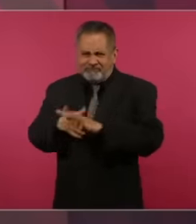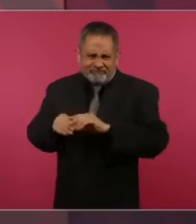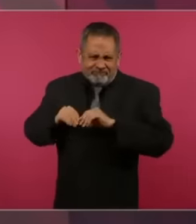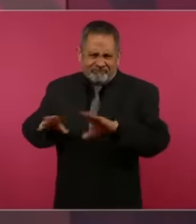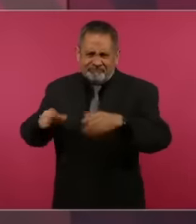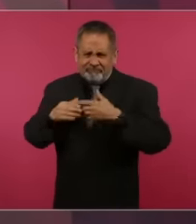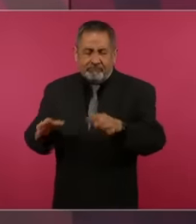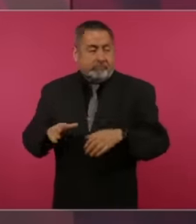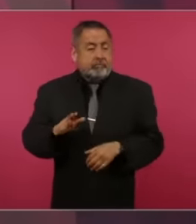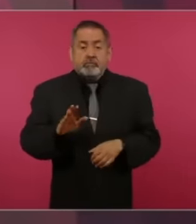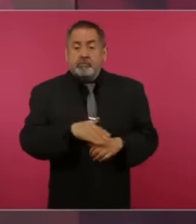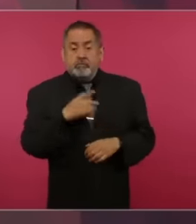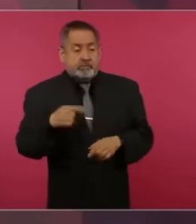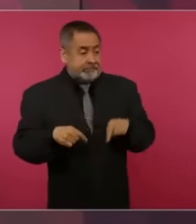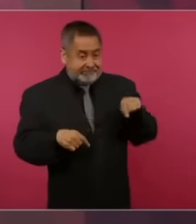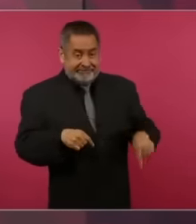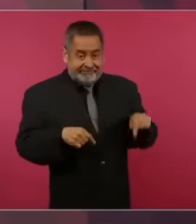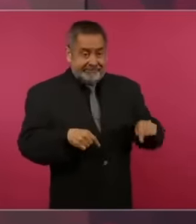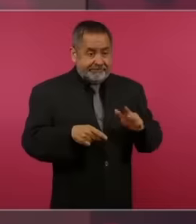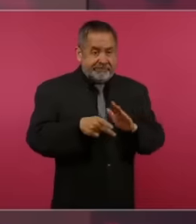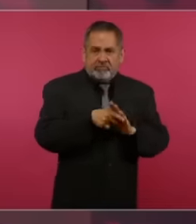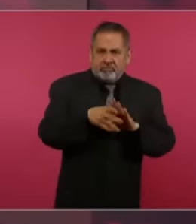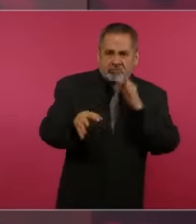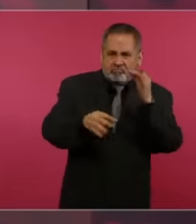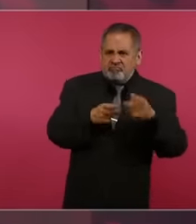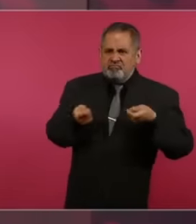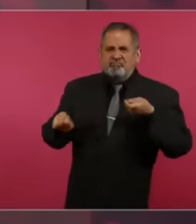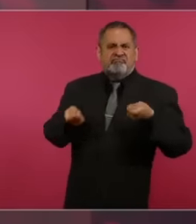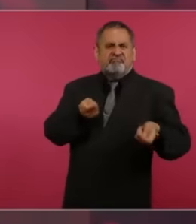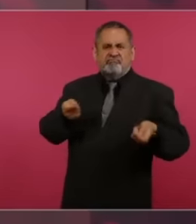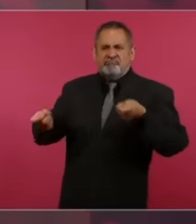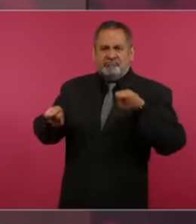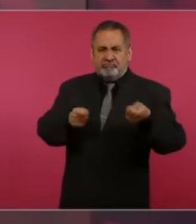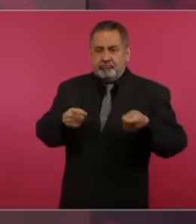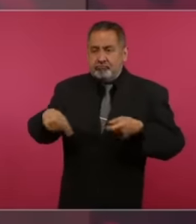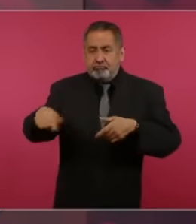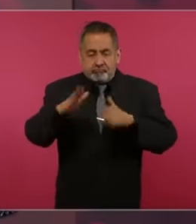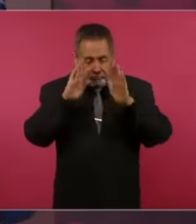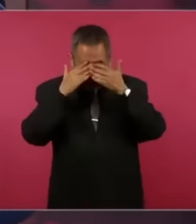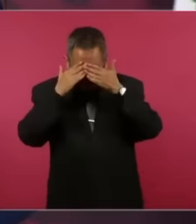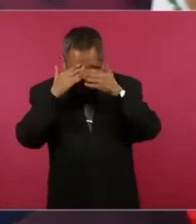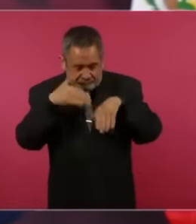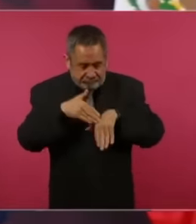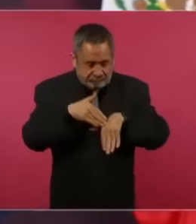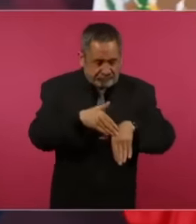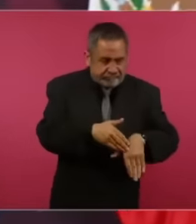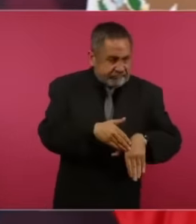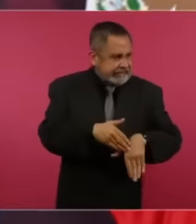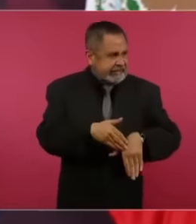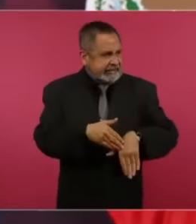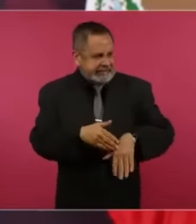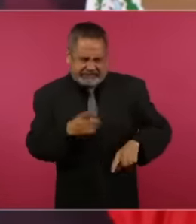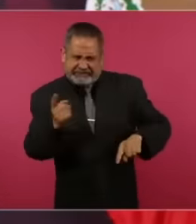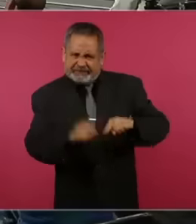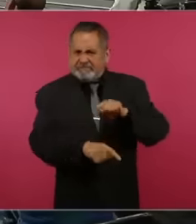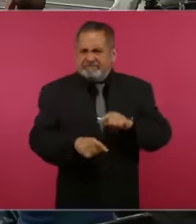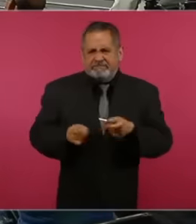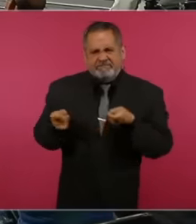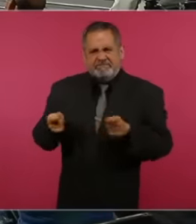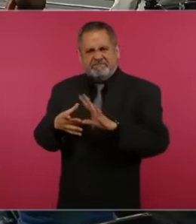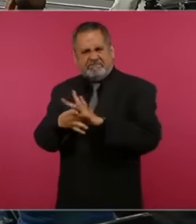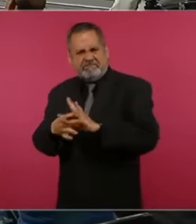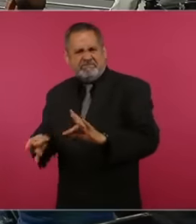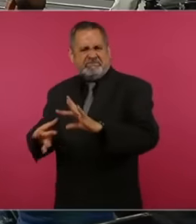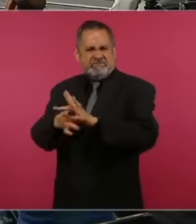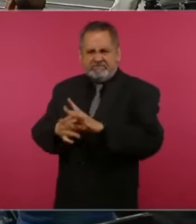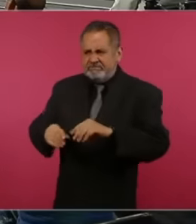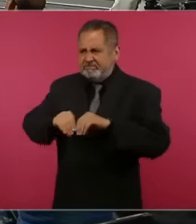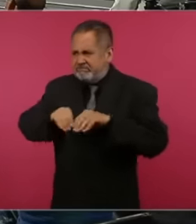subjected to strong manipulation campaigns.